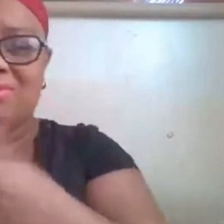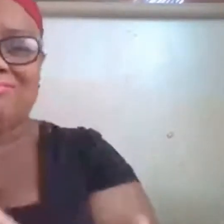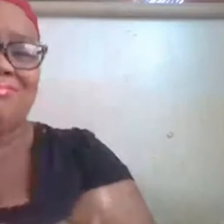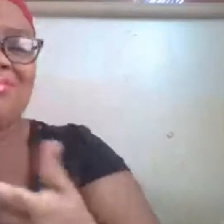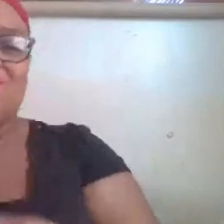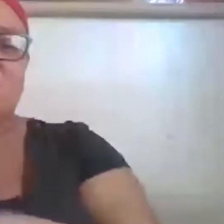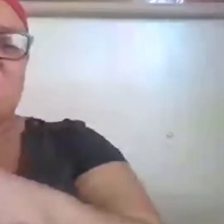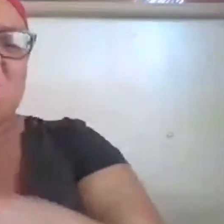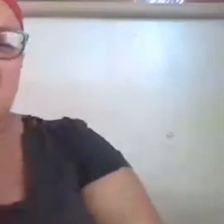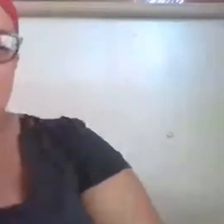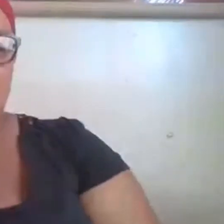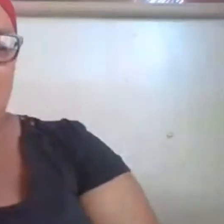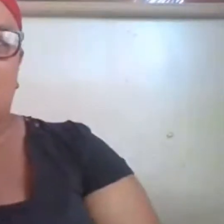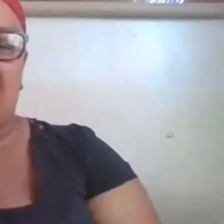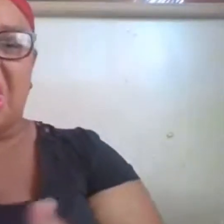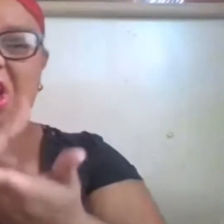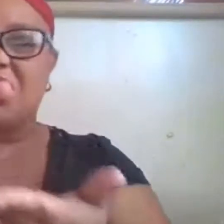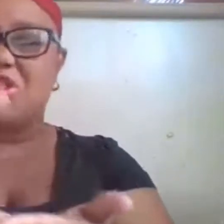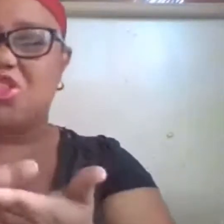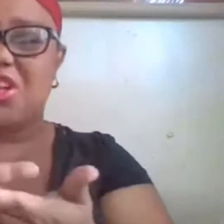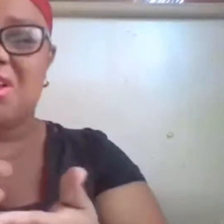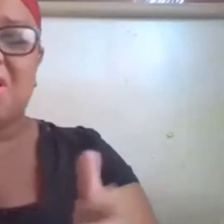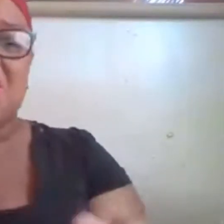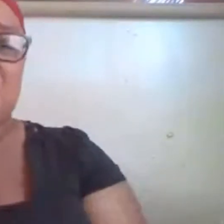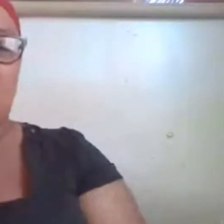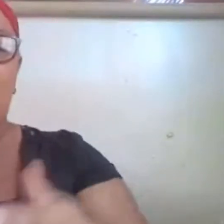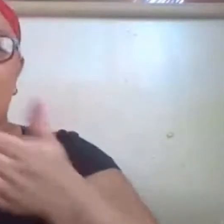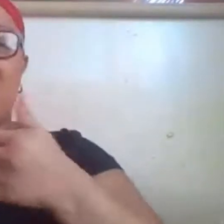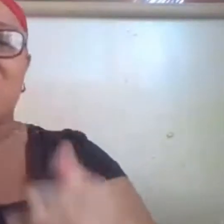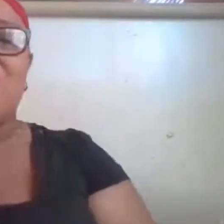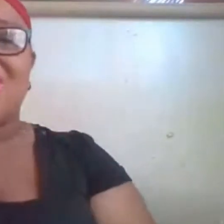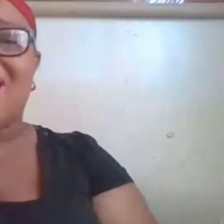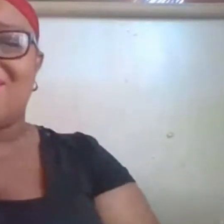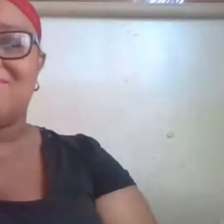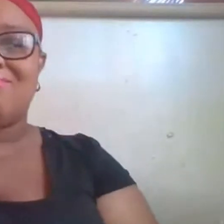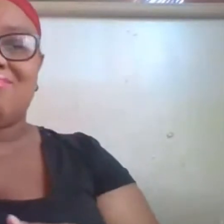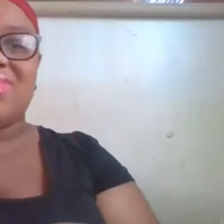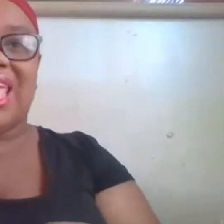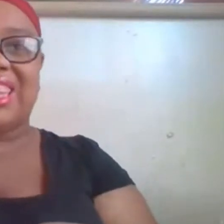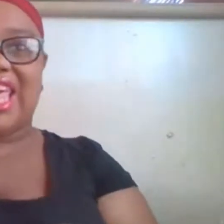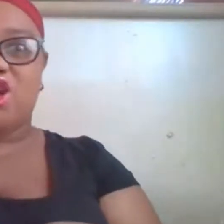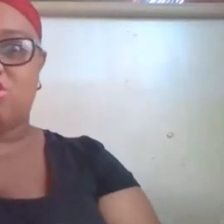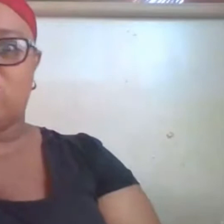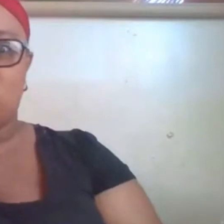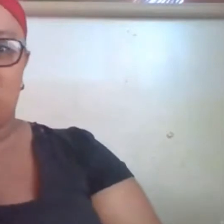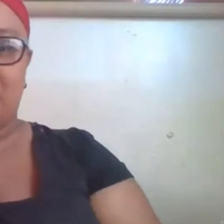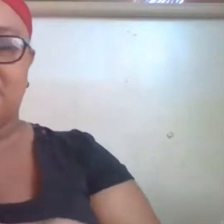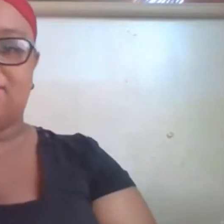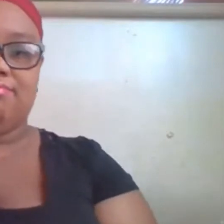any kind of employment and they're willing to work wherever it might be if it's in a kitchen